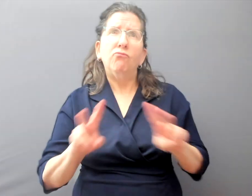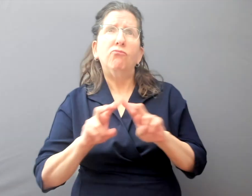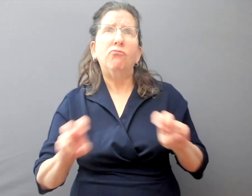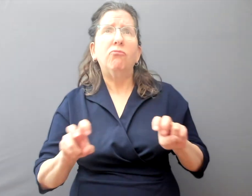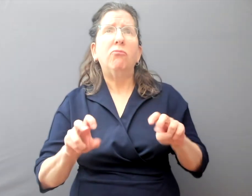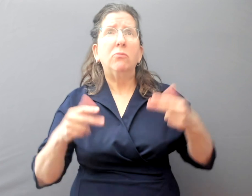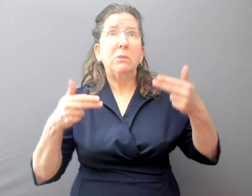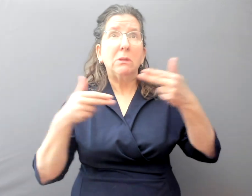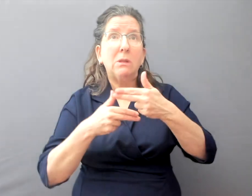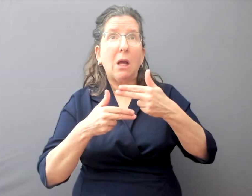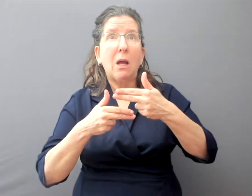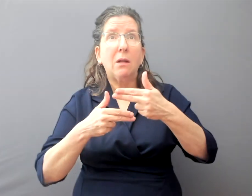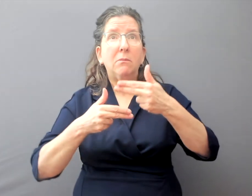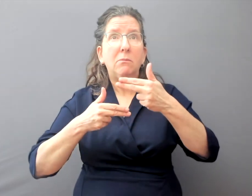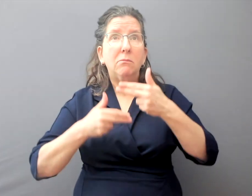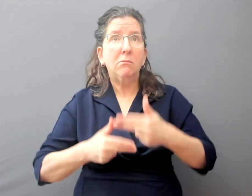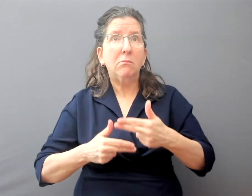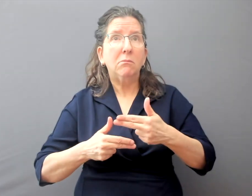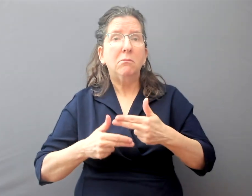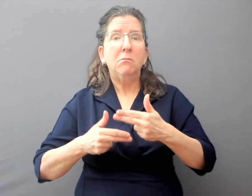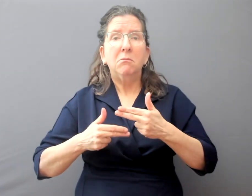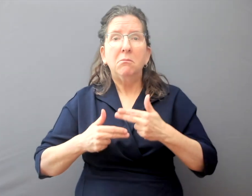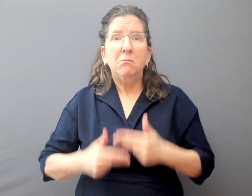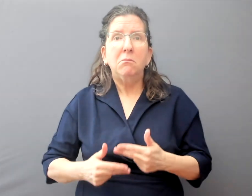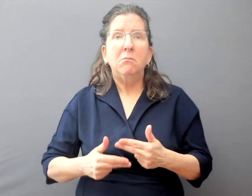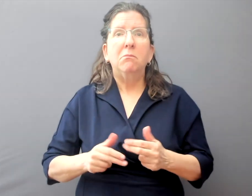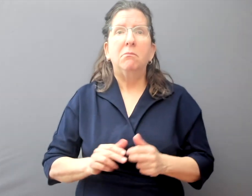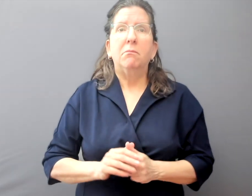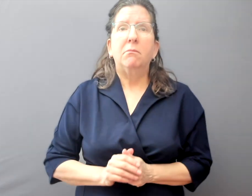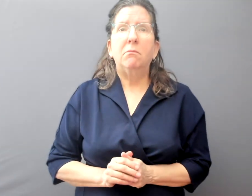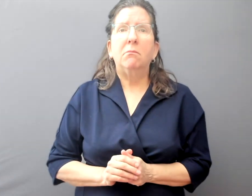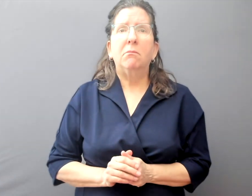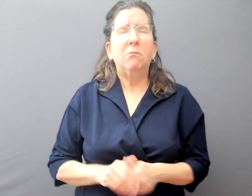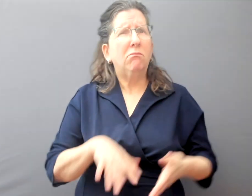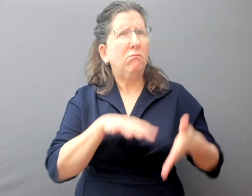Look carefully at the following slides.